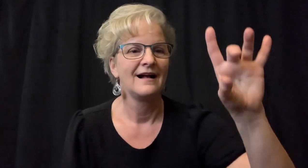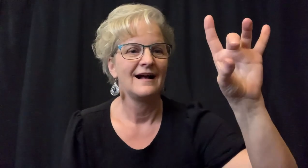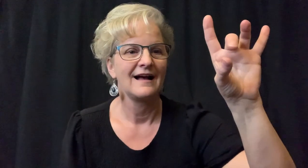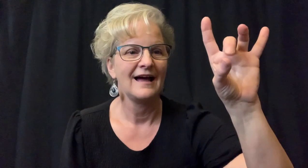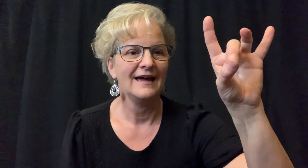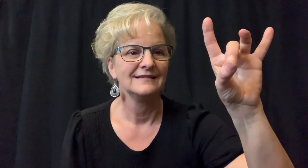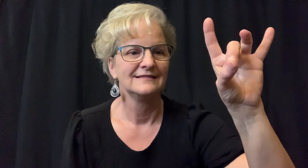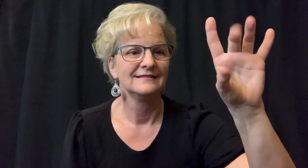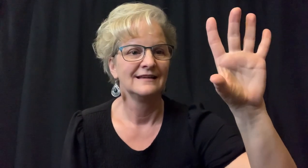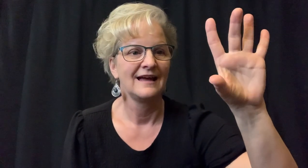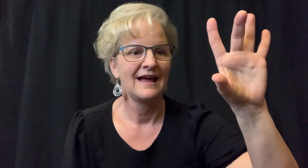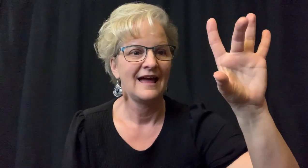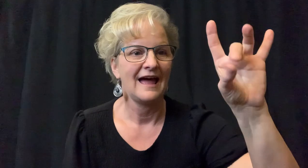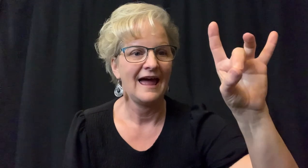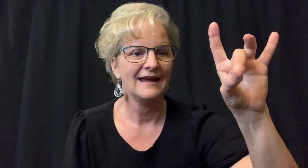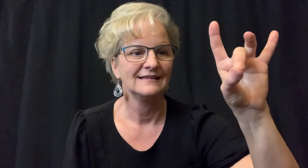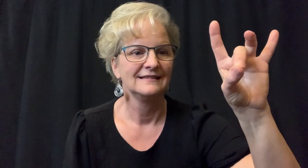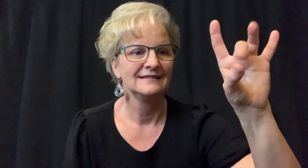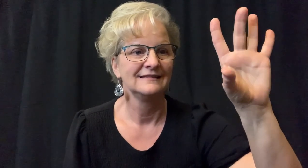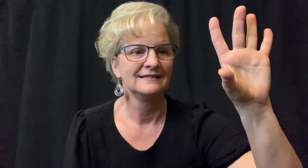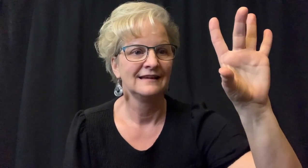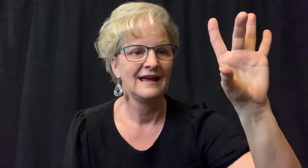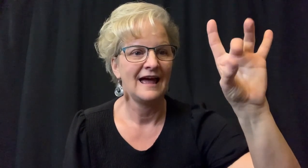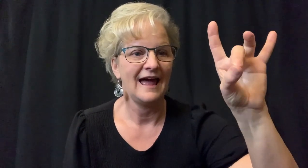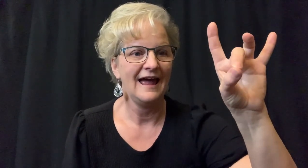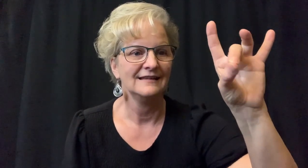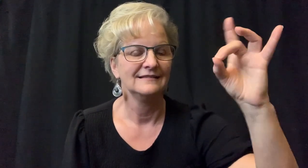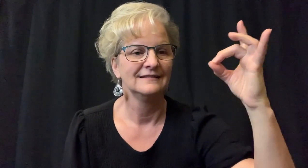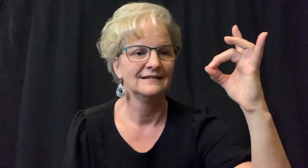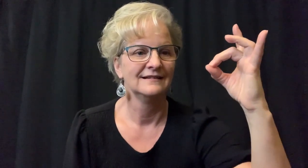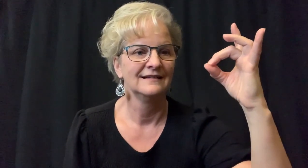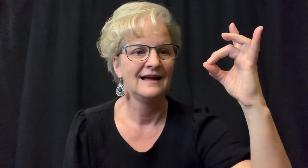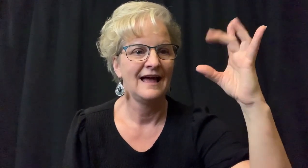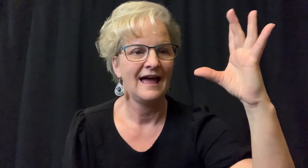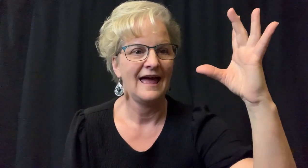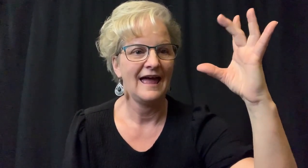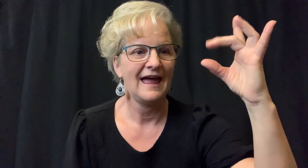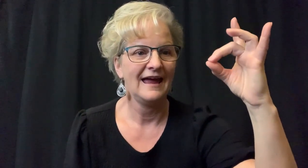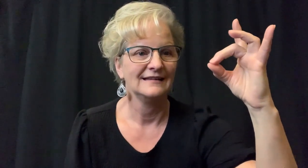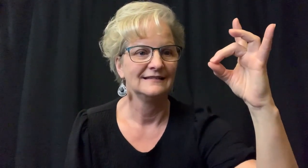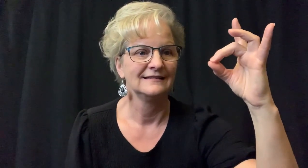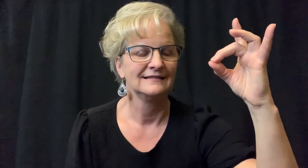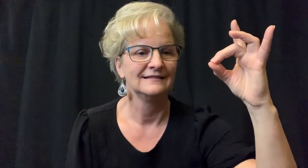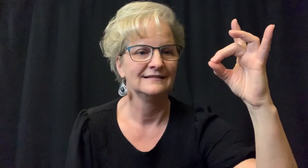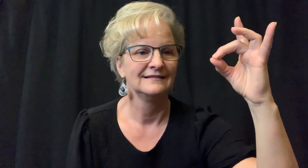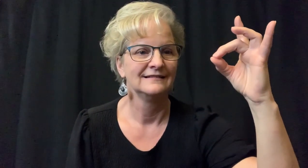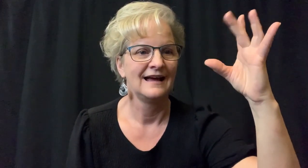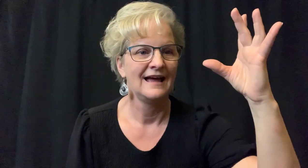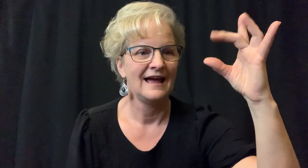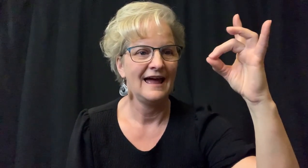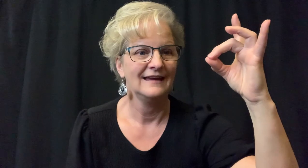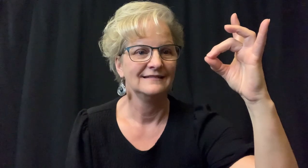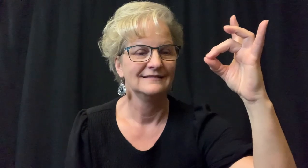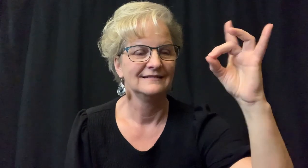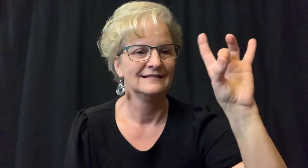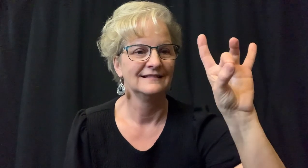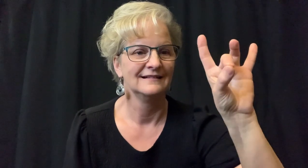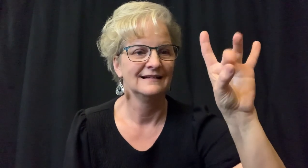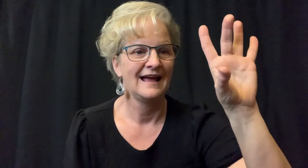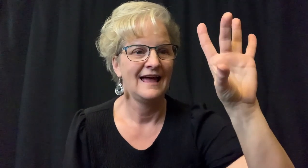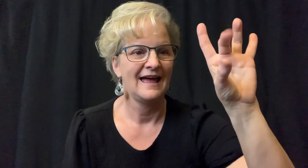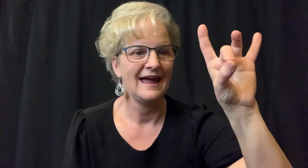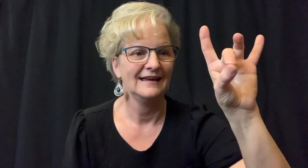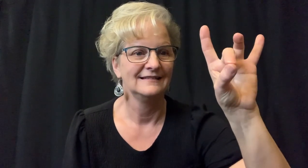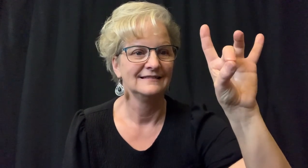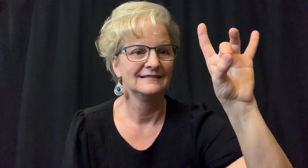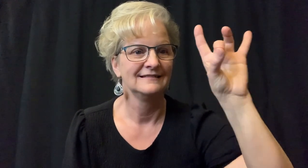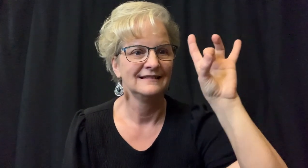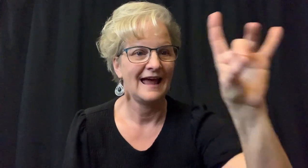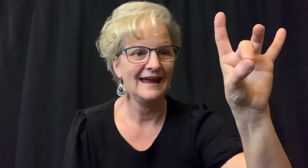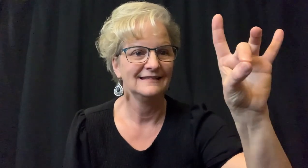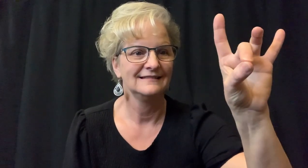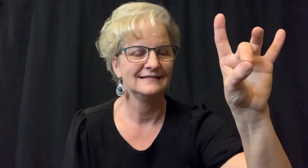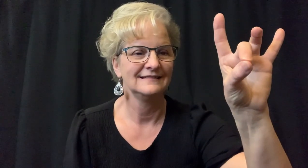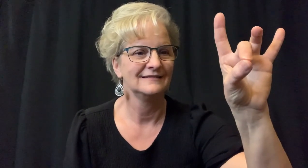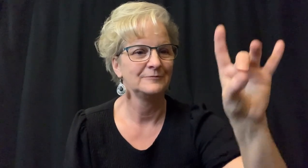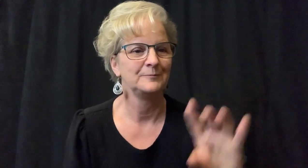Number "eight (8)".